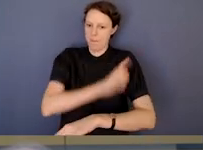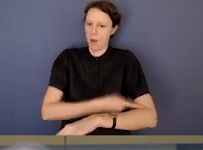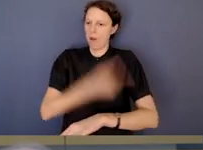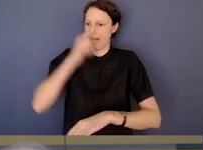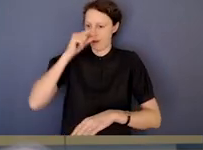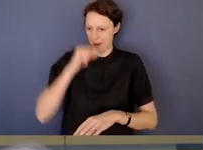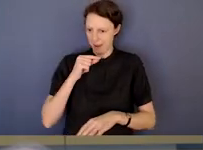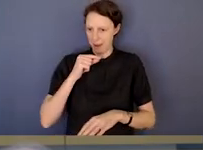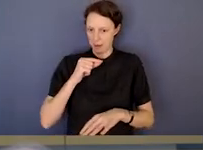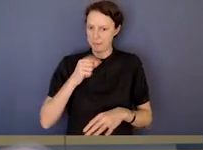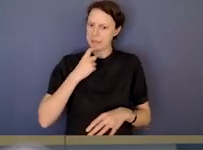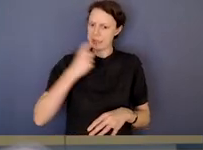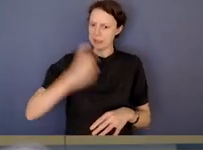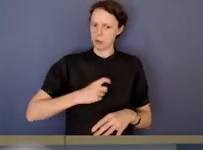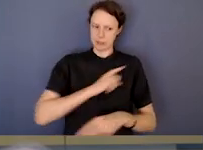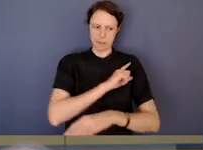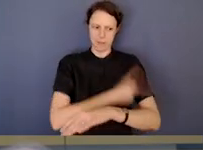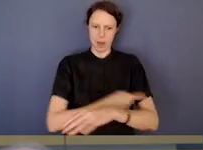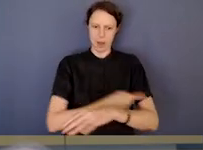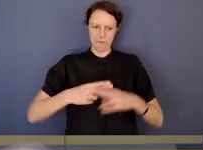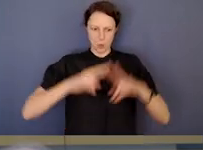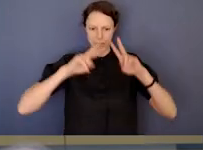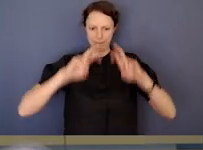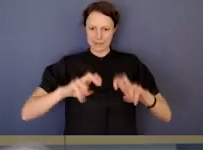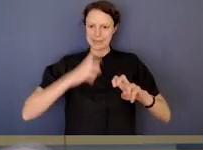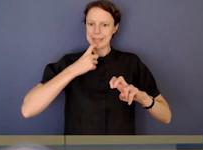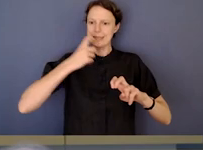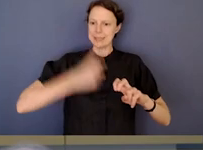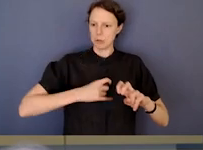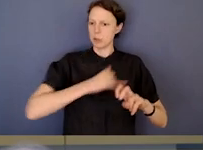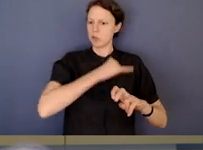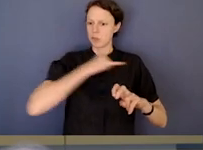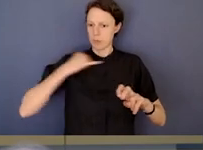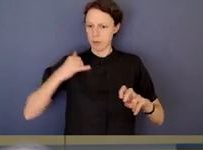very significant powers to investigate serious criminal offending.